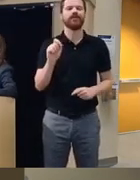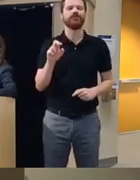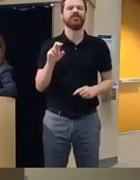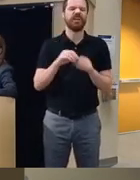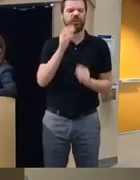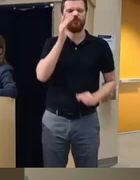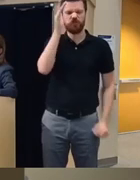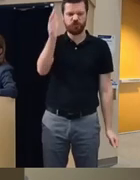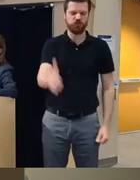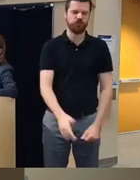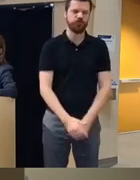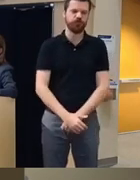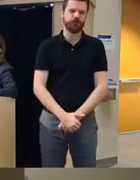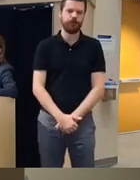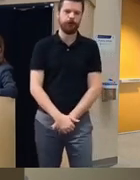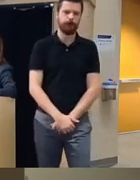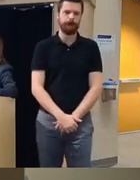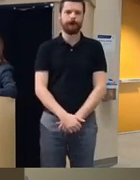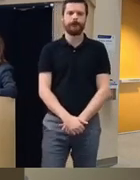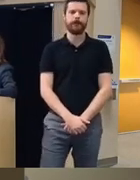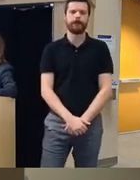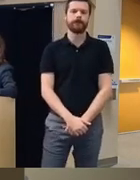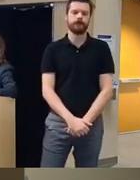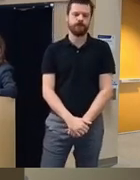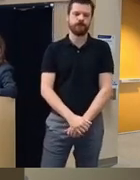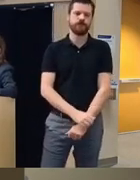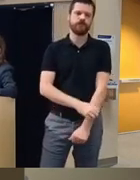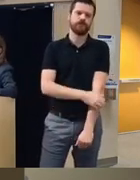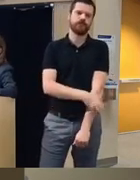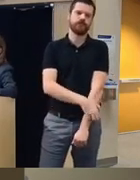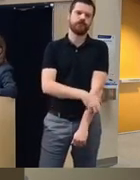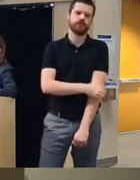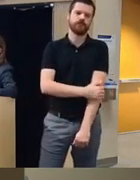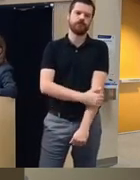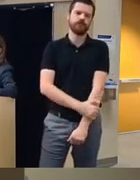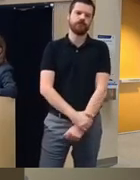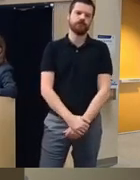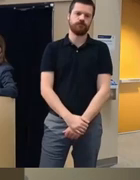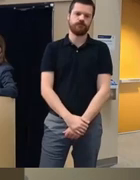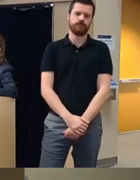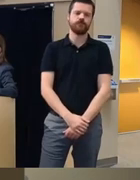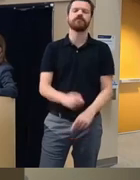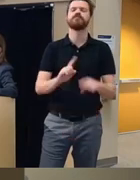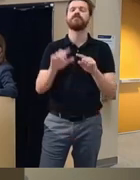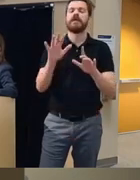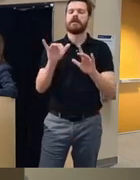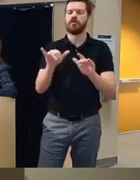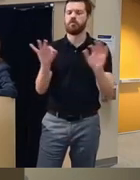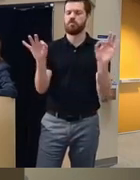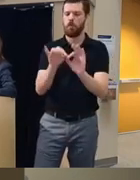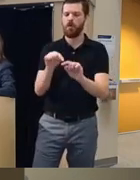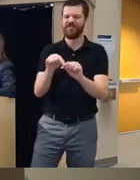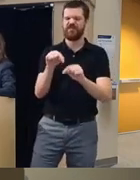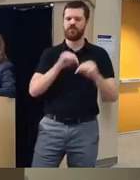future so that's important uh just to point out um just to backs up a little bit that we actually